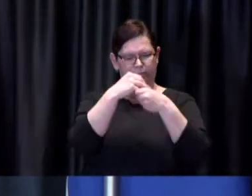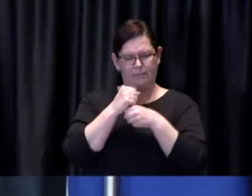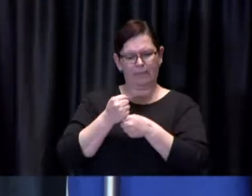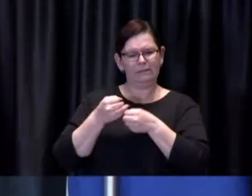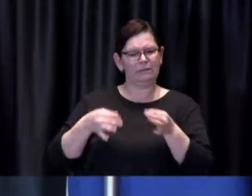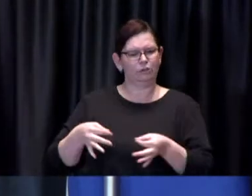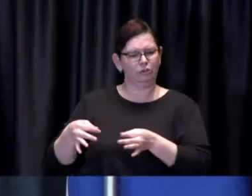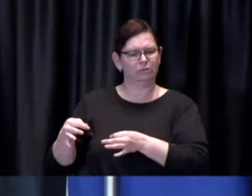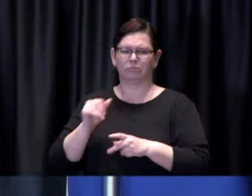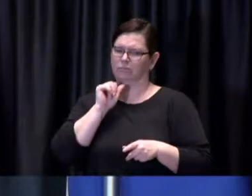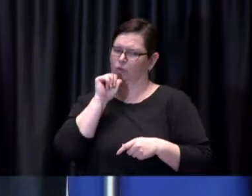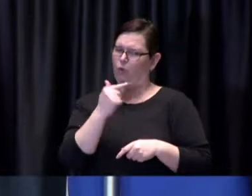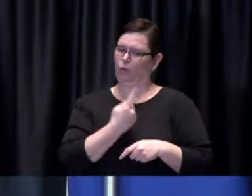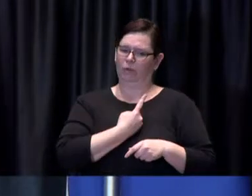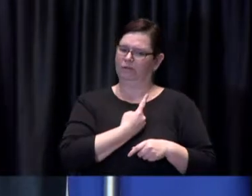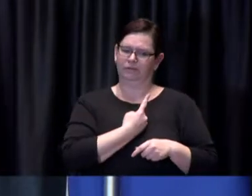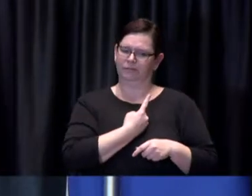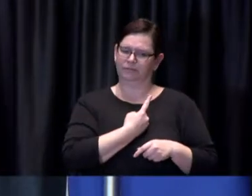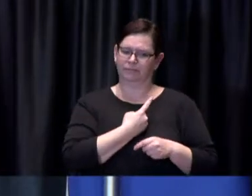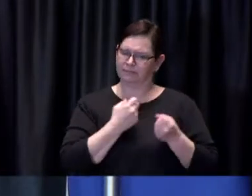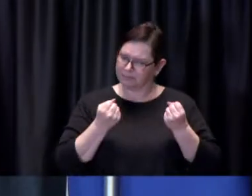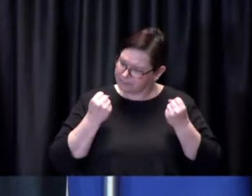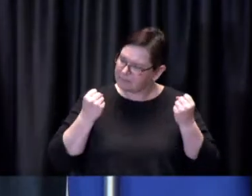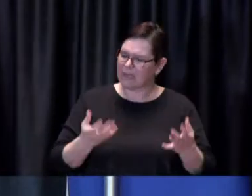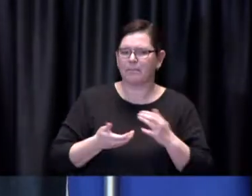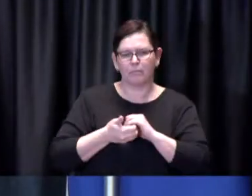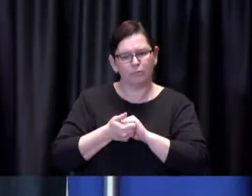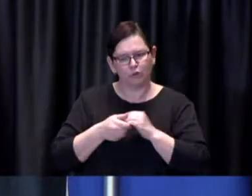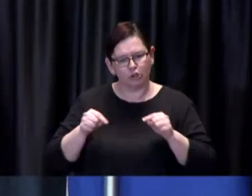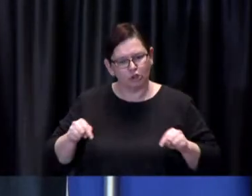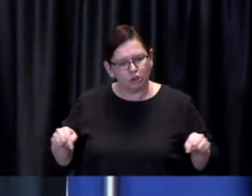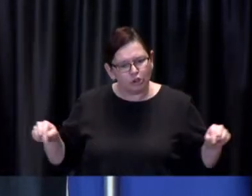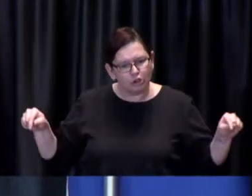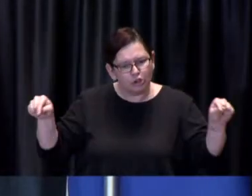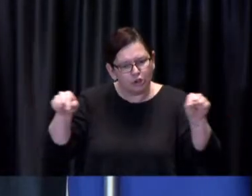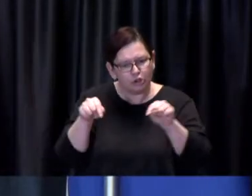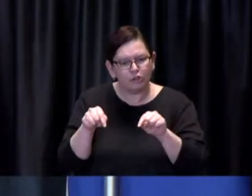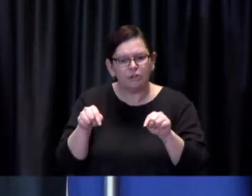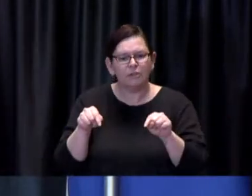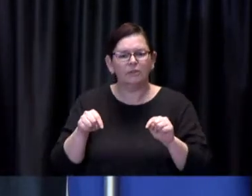we're working with other partners throughout the province other local public health units are our partners